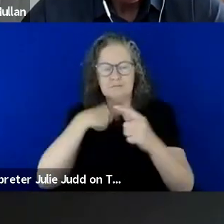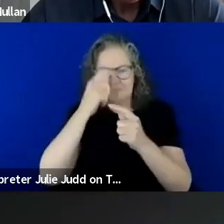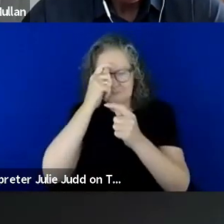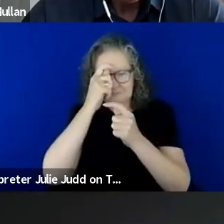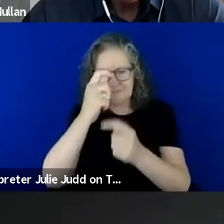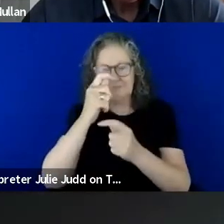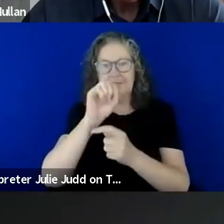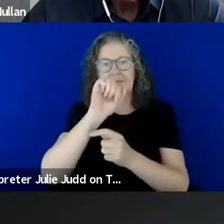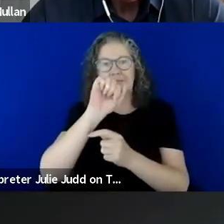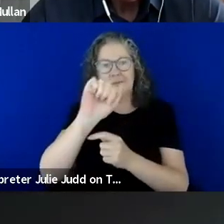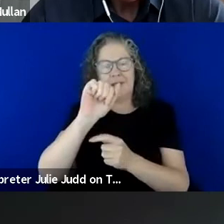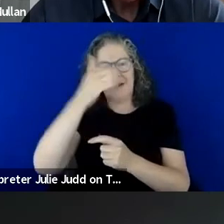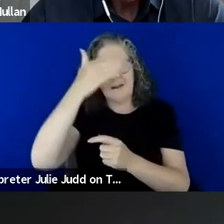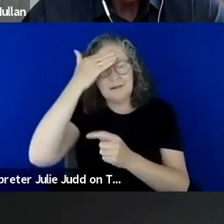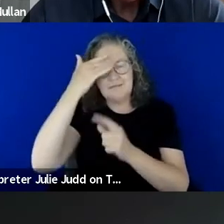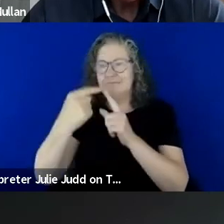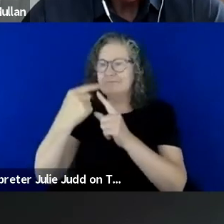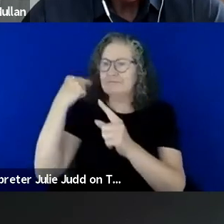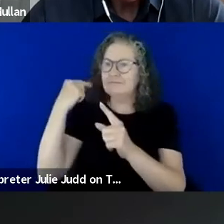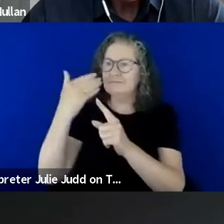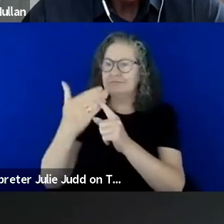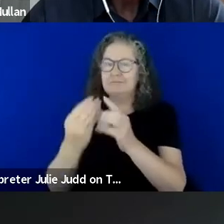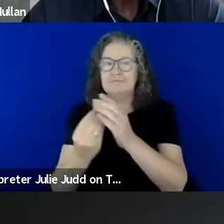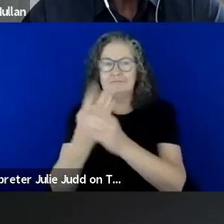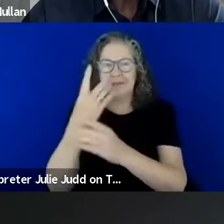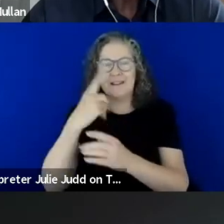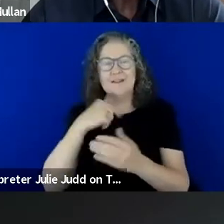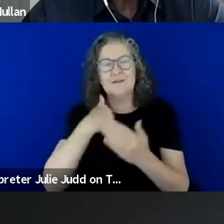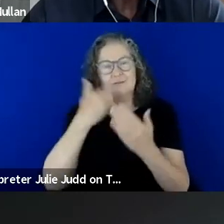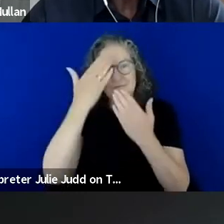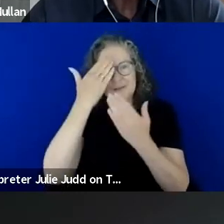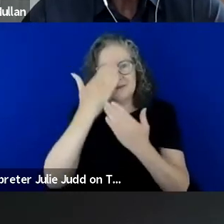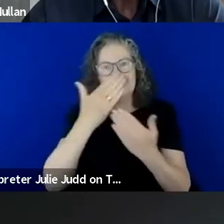emerging. I expect uh sorry extend that respect to any Aboriginal and Torres strait islanders people